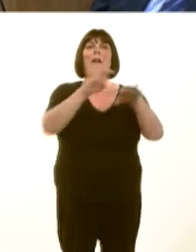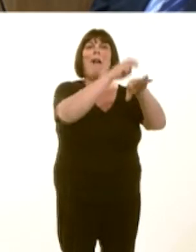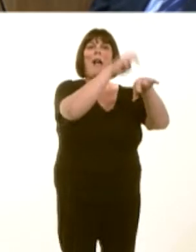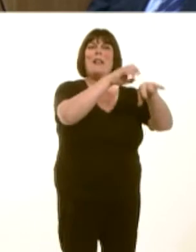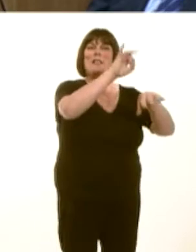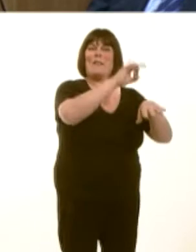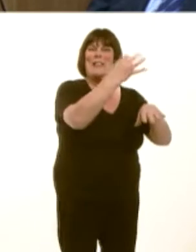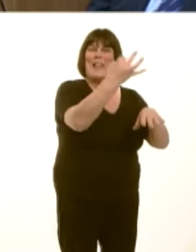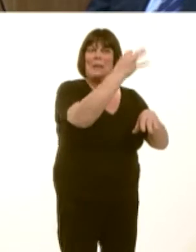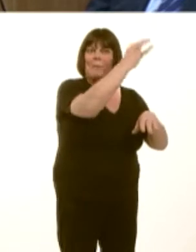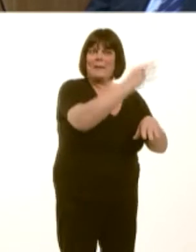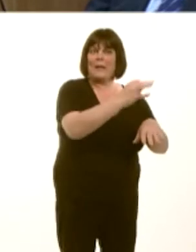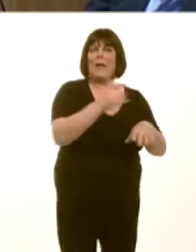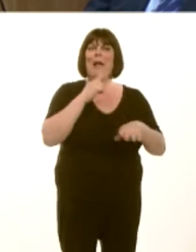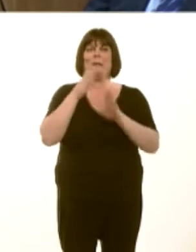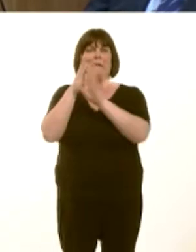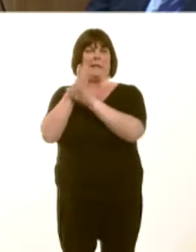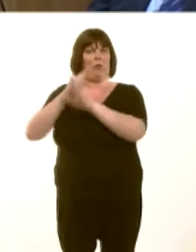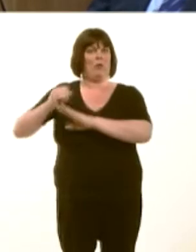and the compliance in secret Scotland was 74 per cent in.